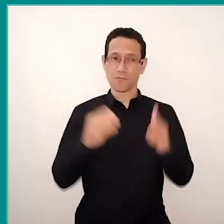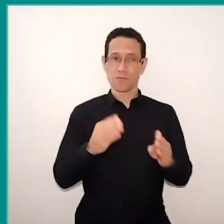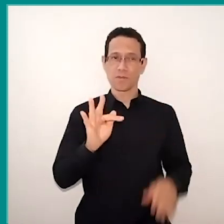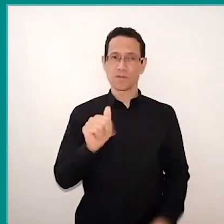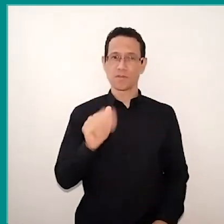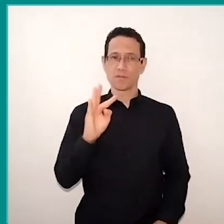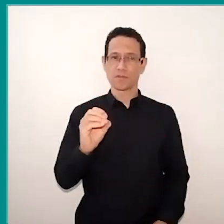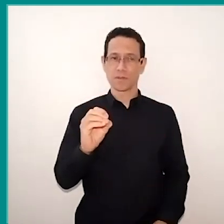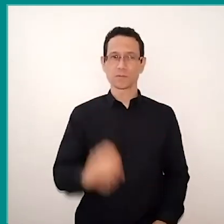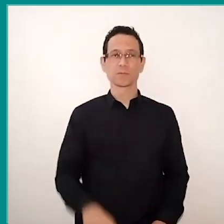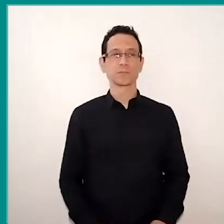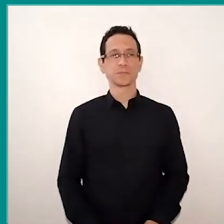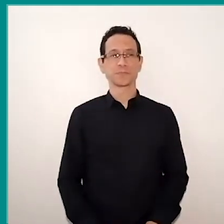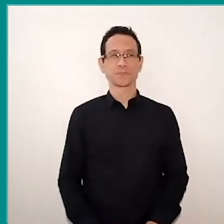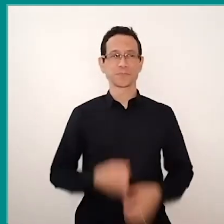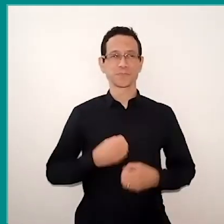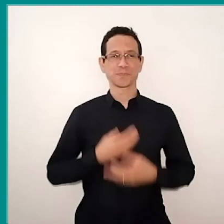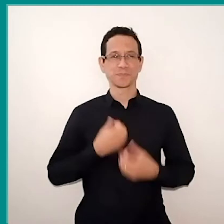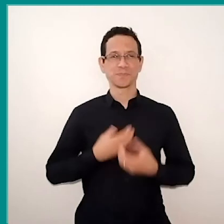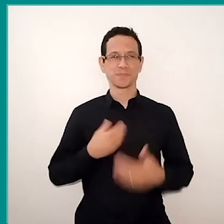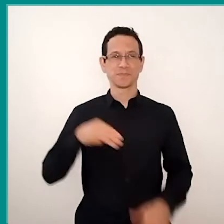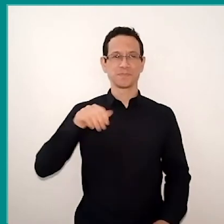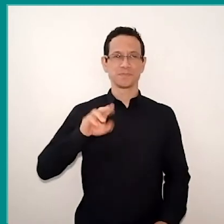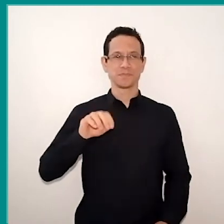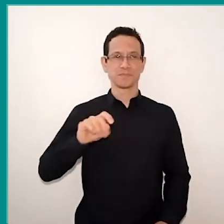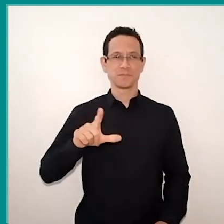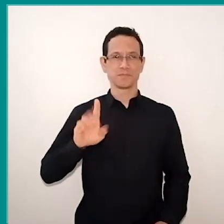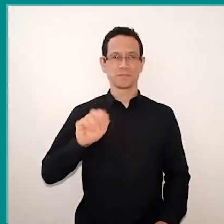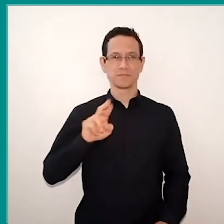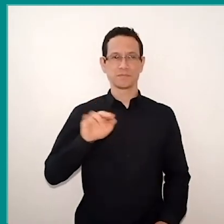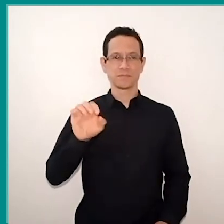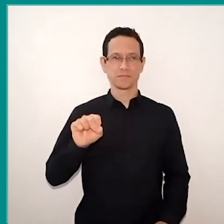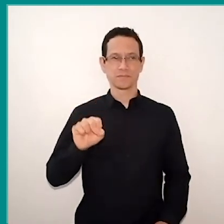And there's a poem by Manoel de Barros, beautiful poem and beautiful poet.